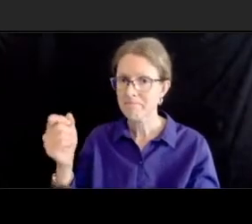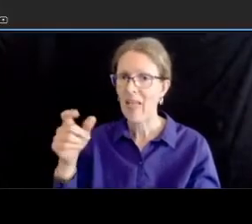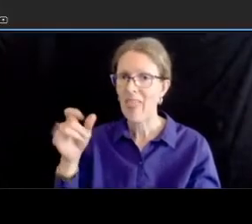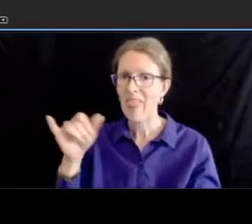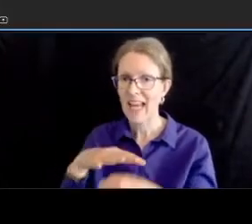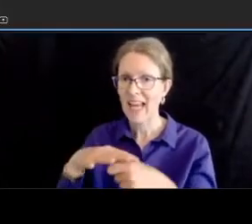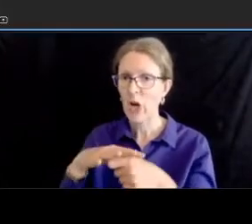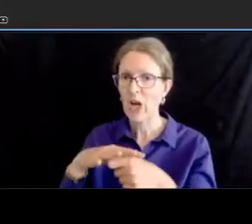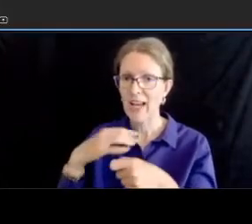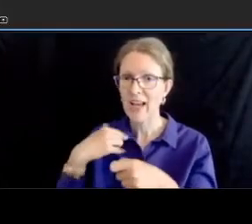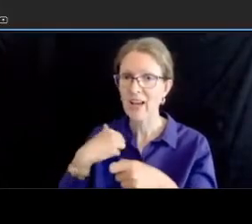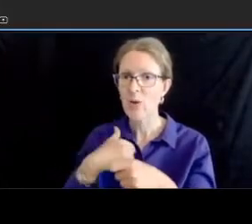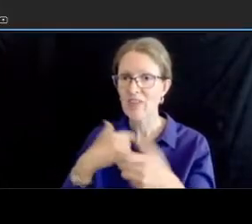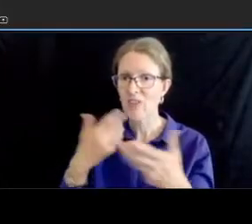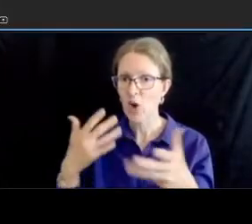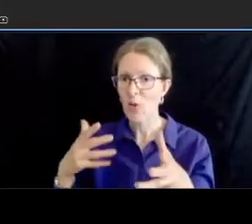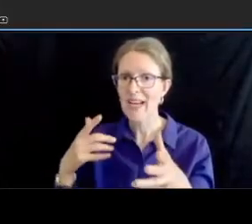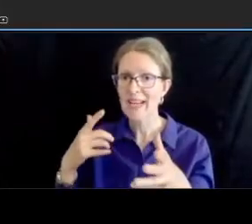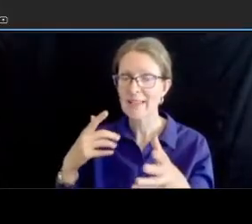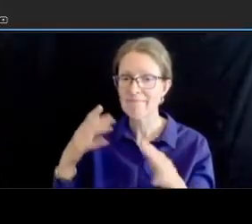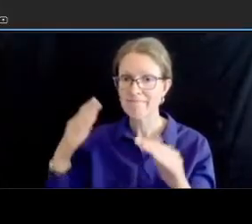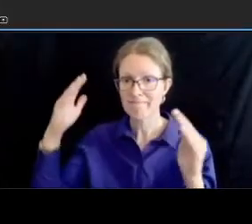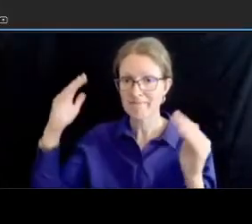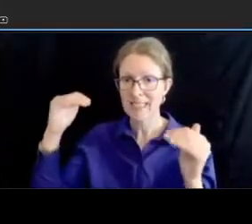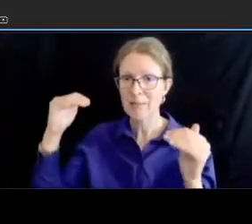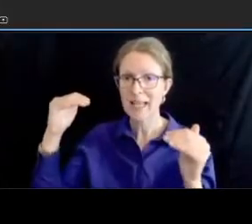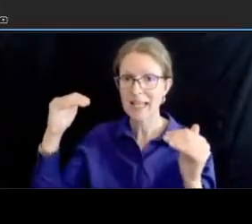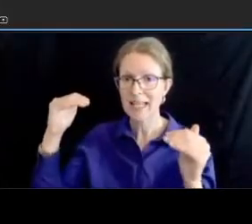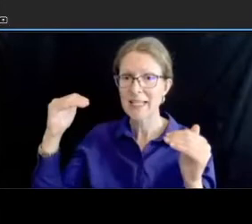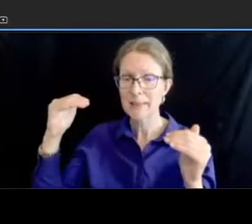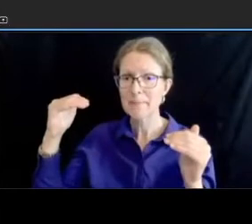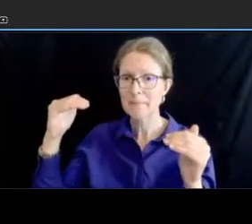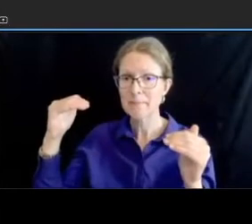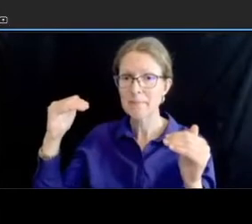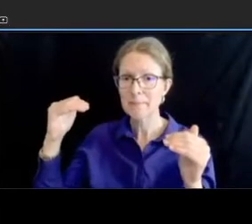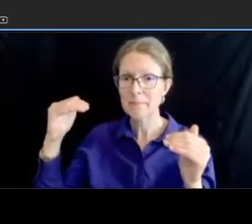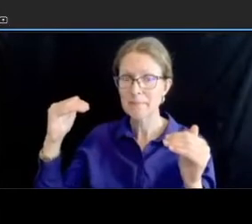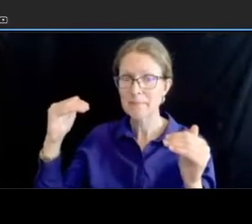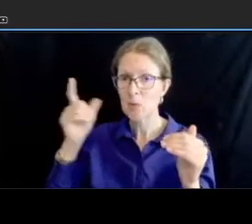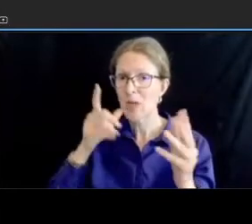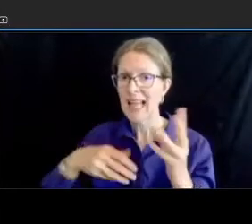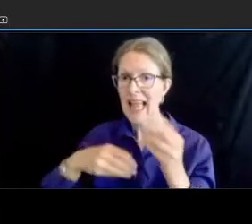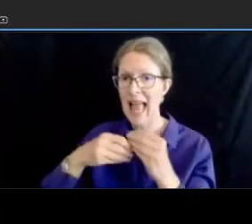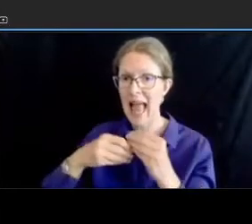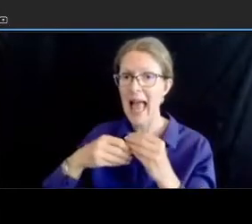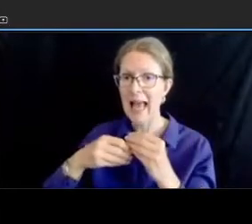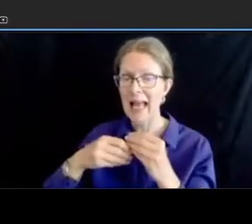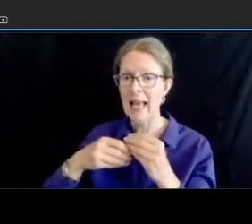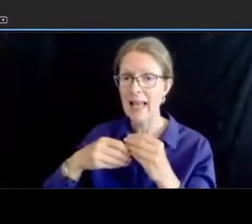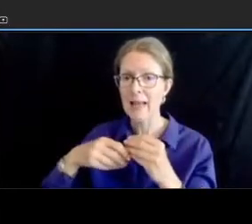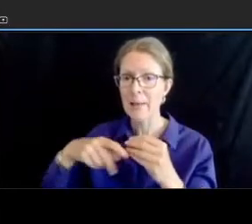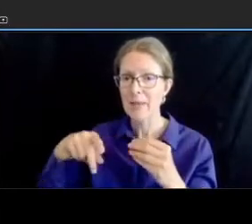up and drop off um where today there is none as as mentioned and so in this blow up you can kind